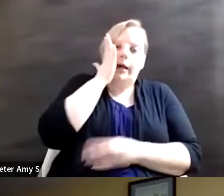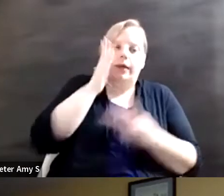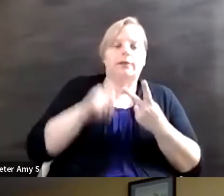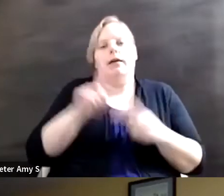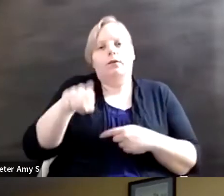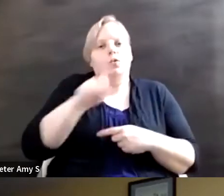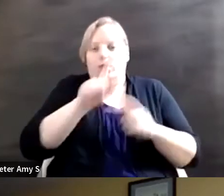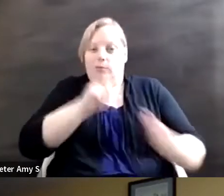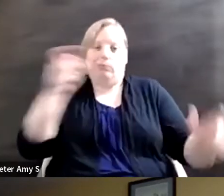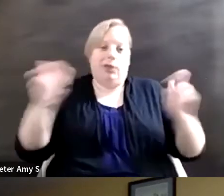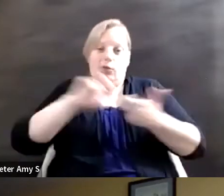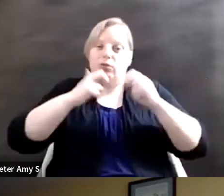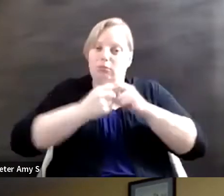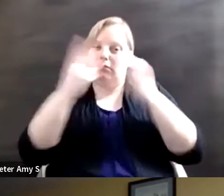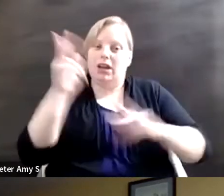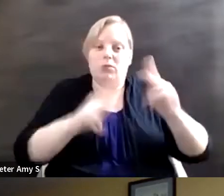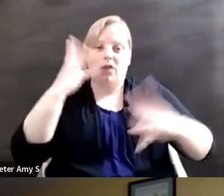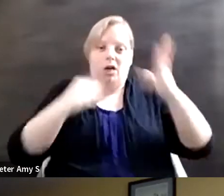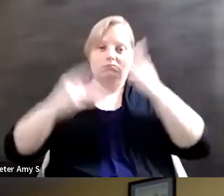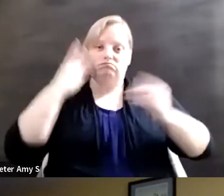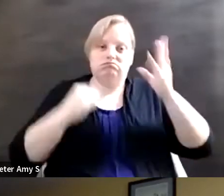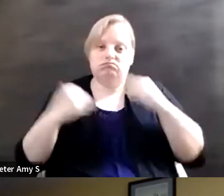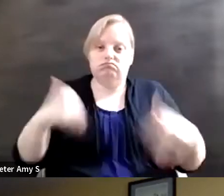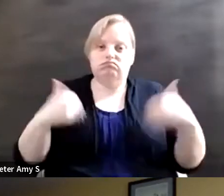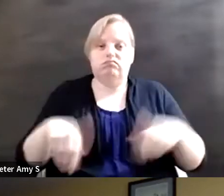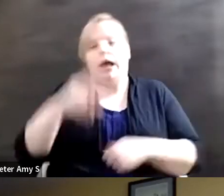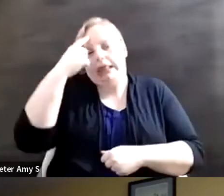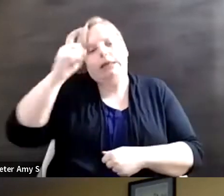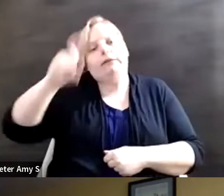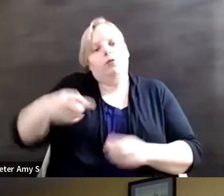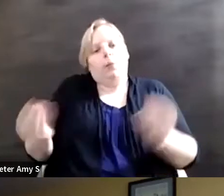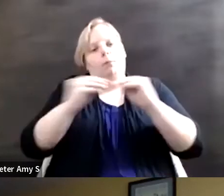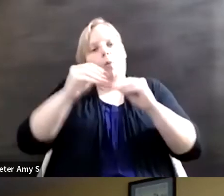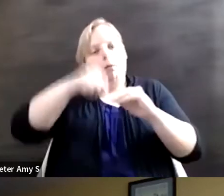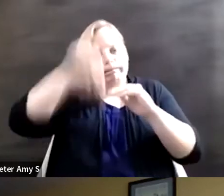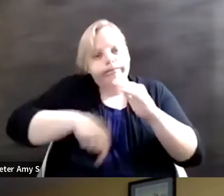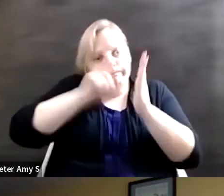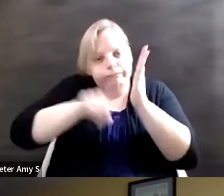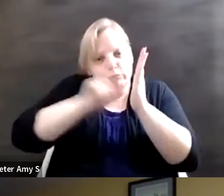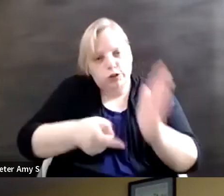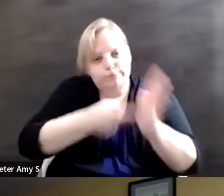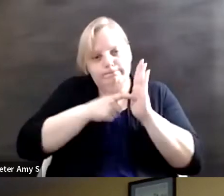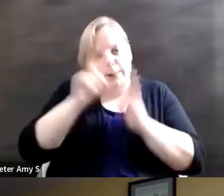issue for many people now. So I think that there needs to be further research now on how to measure